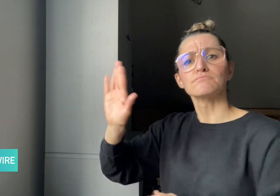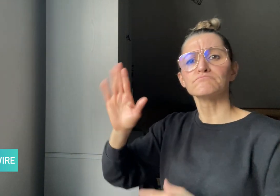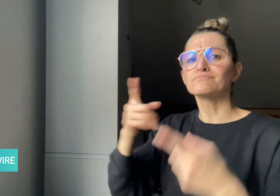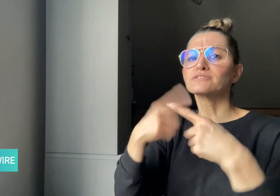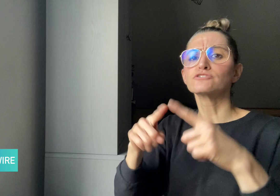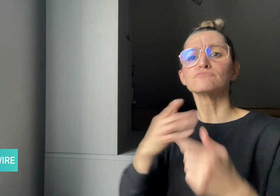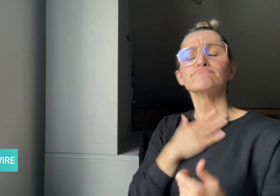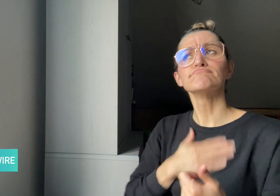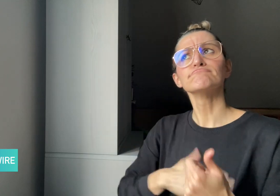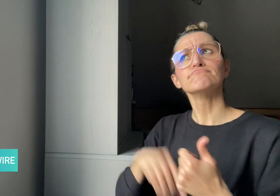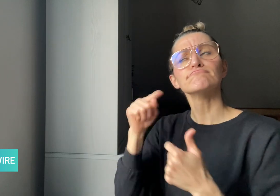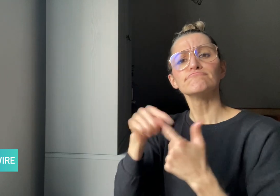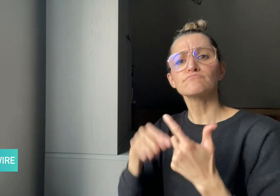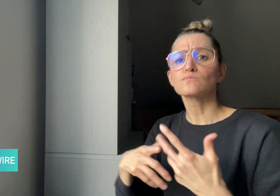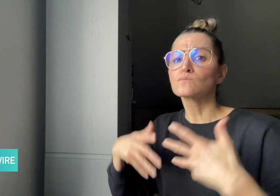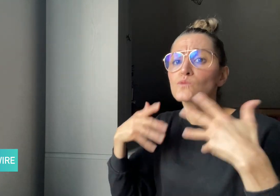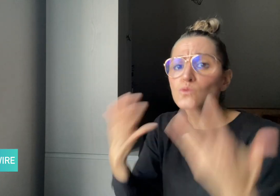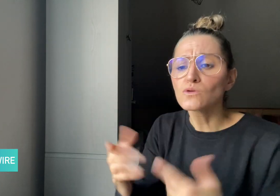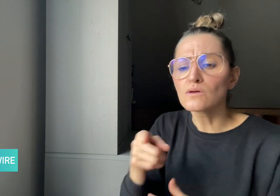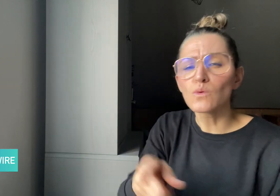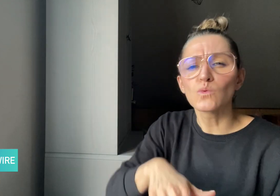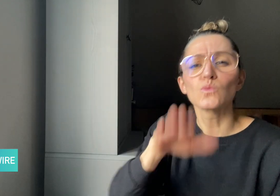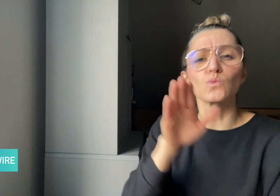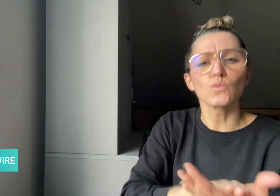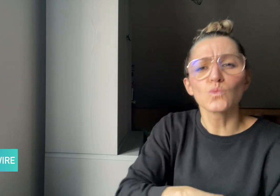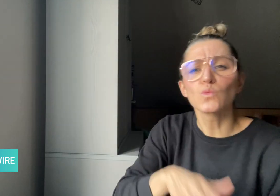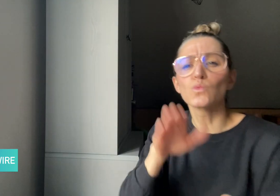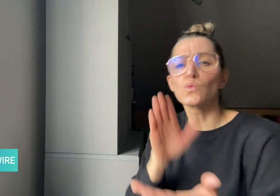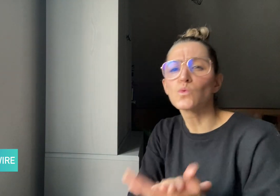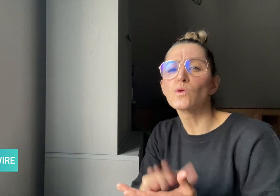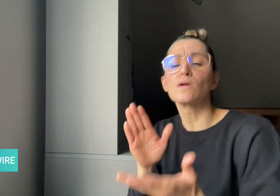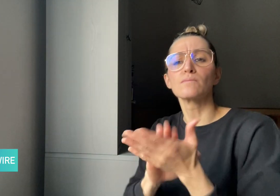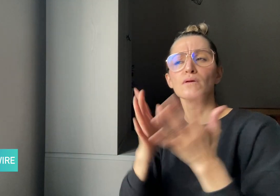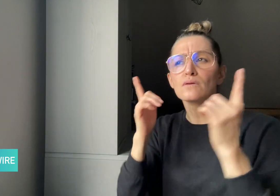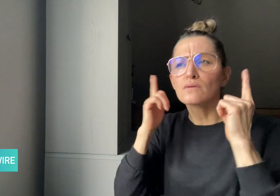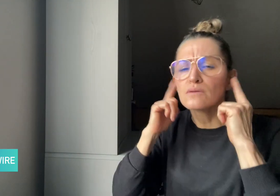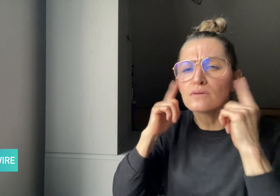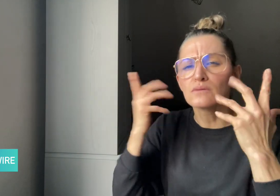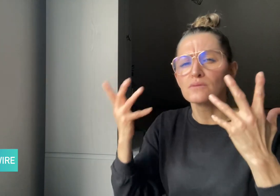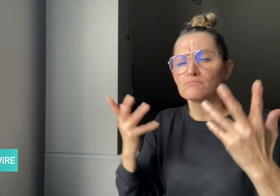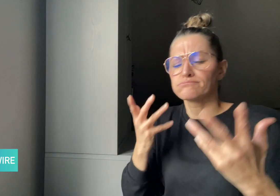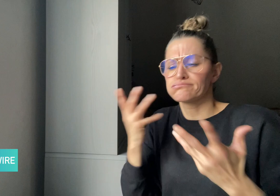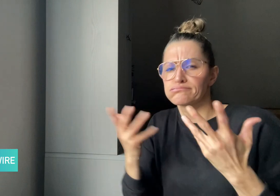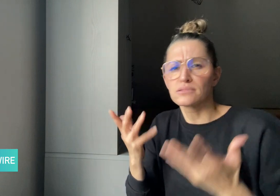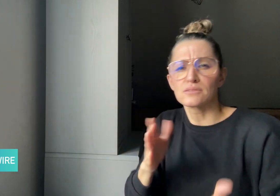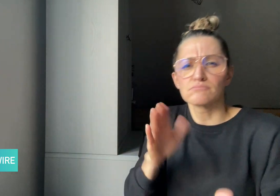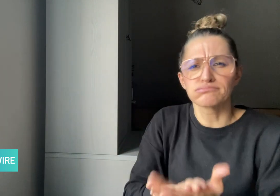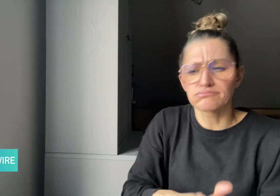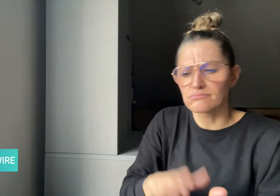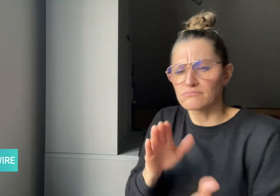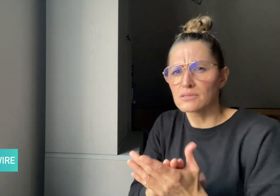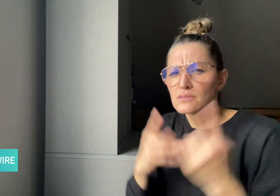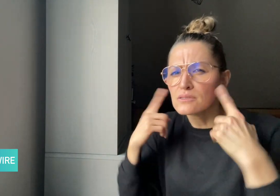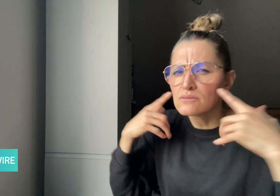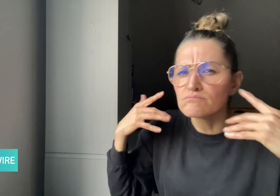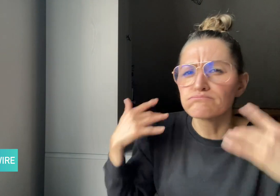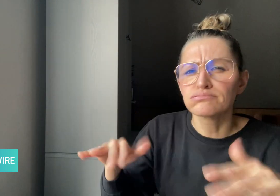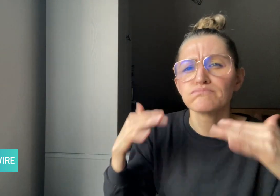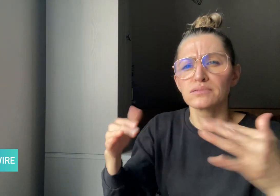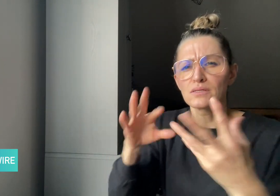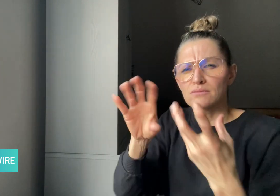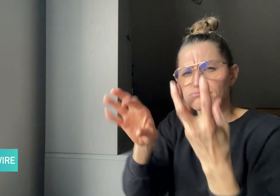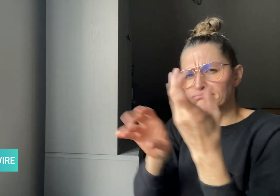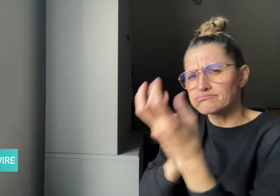the rhythm, cadence, beat, sound, acoustics,